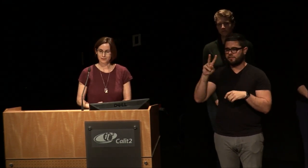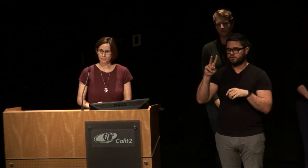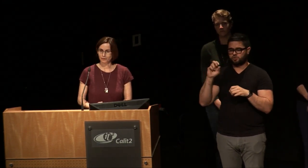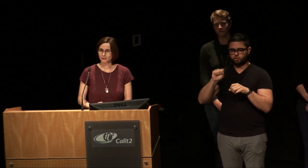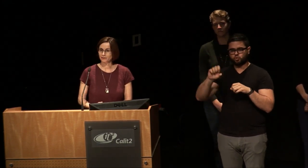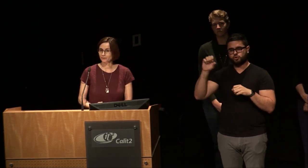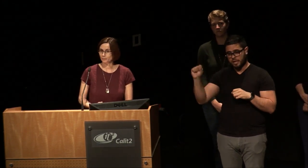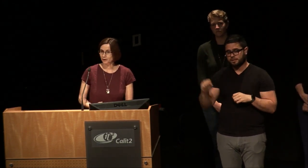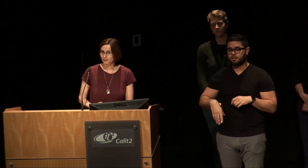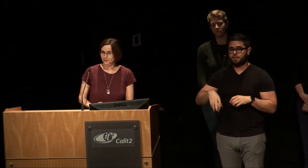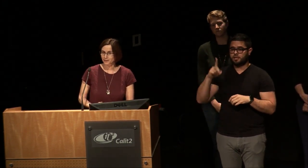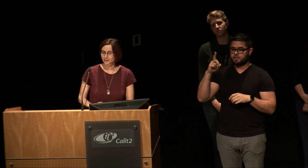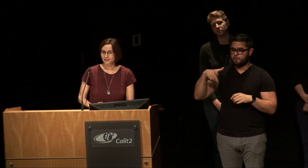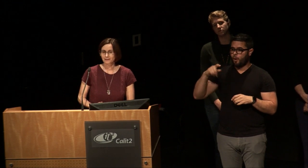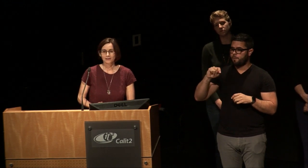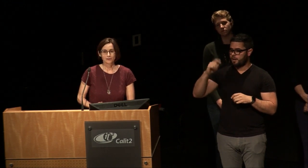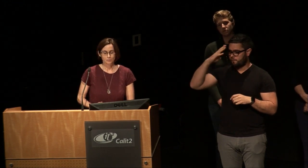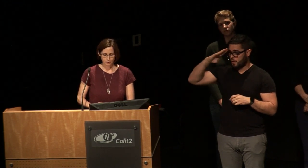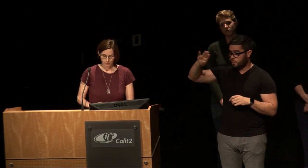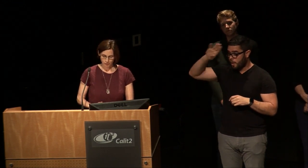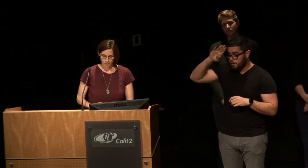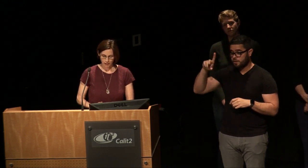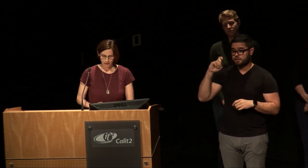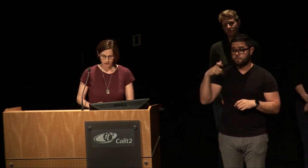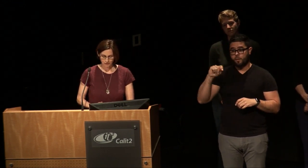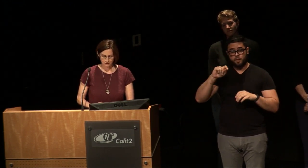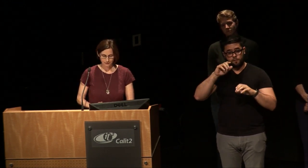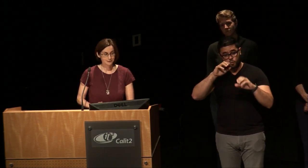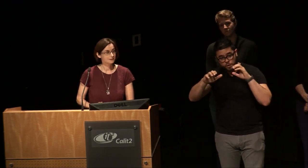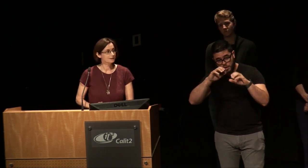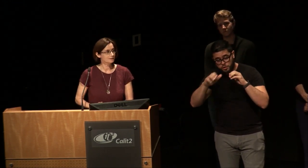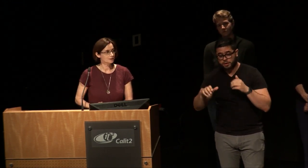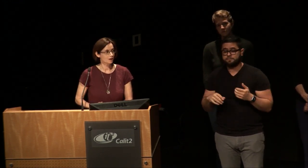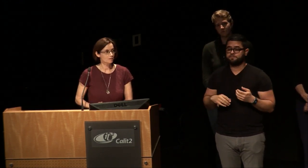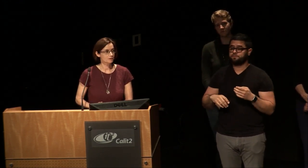Department of Anthropology the Department of Communication the office